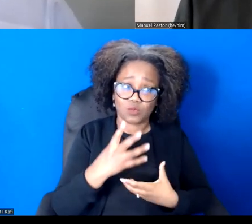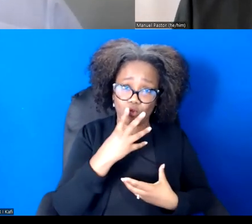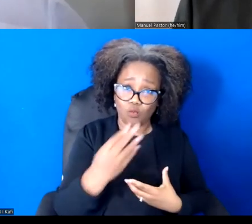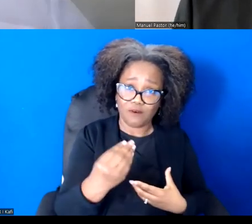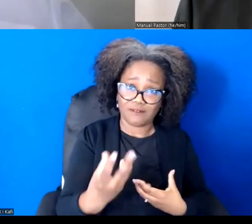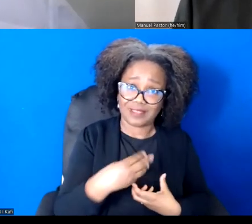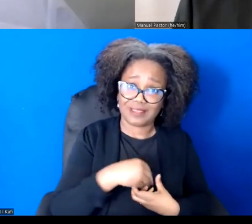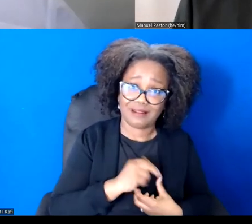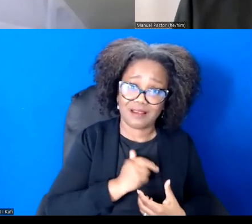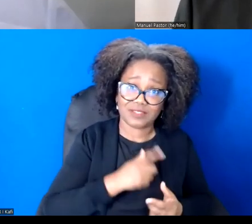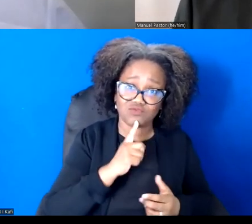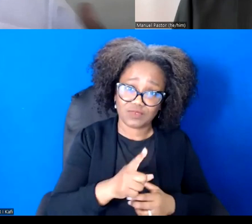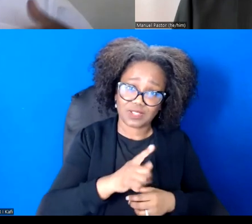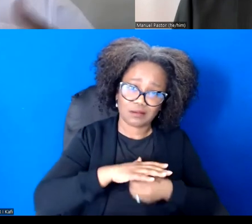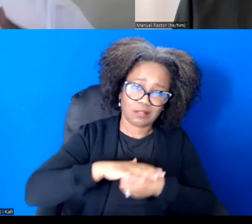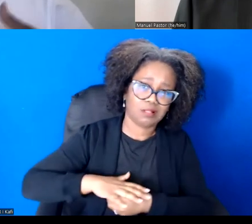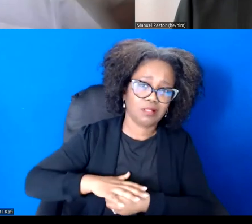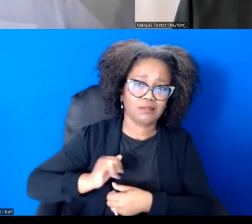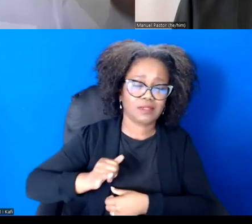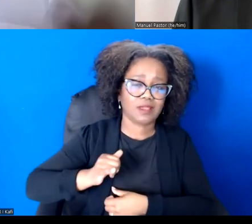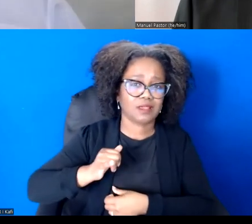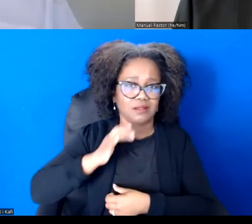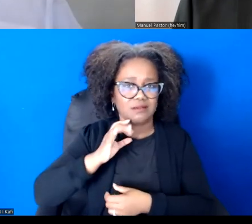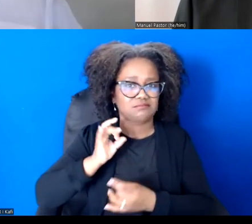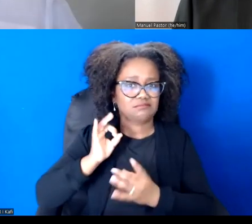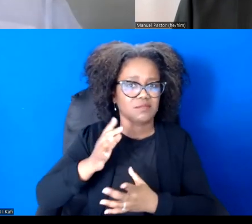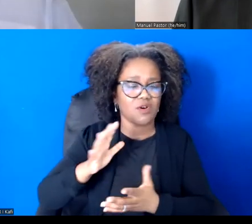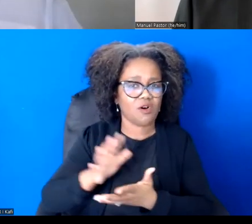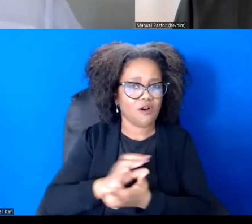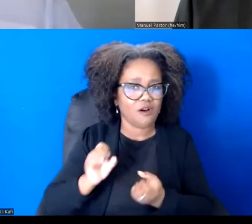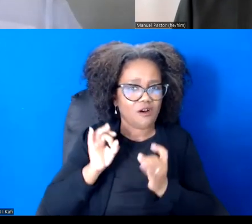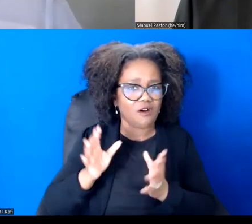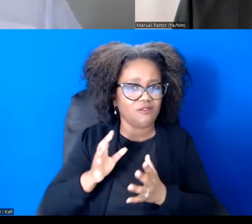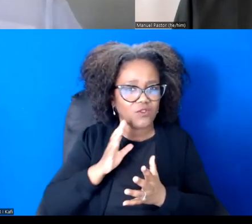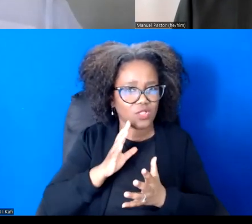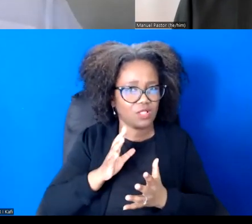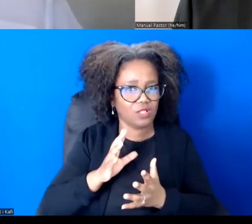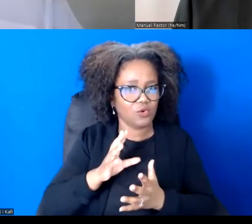You know, someone cut you off, and of course, you got to slam into their car or yell at them.